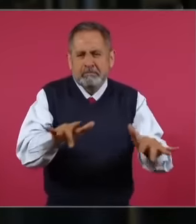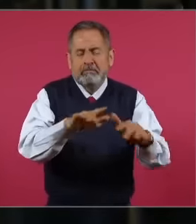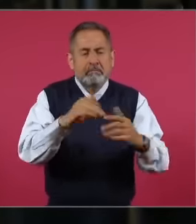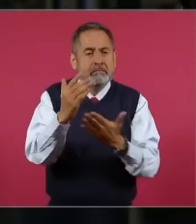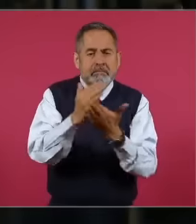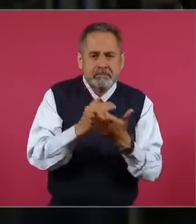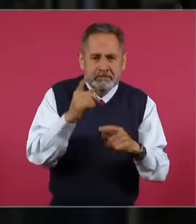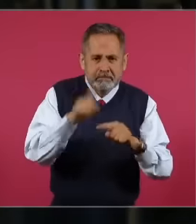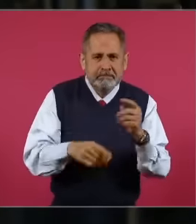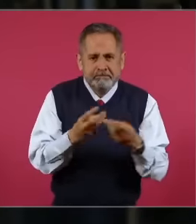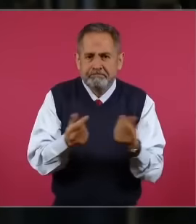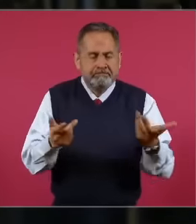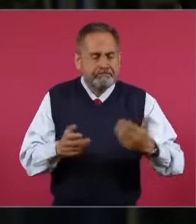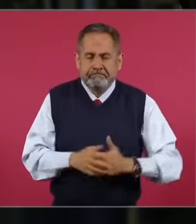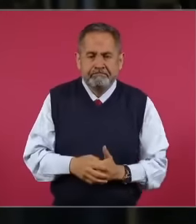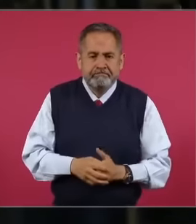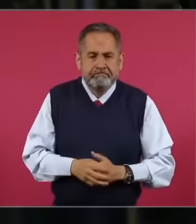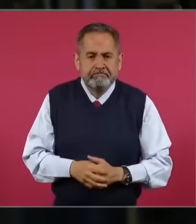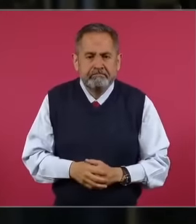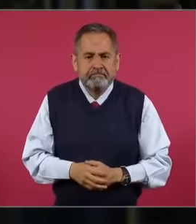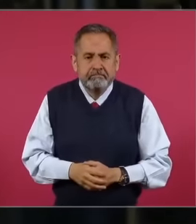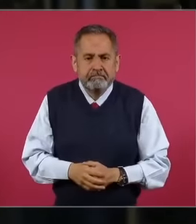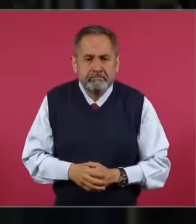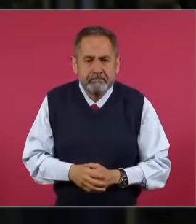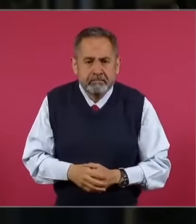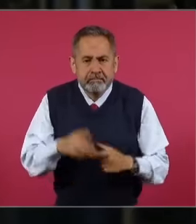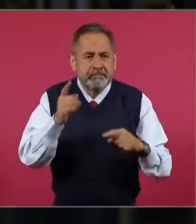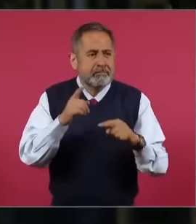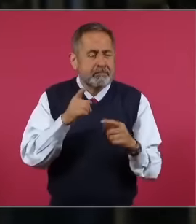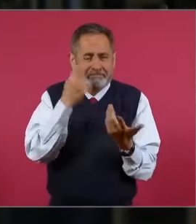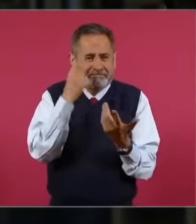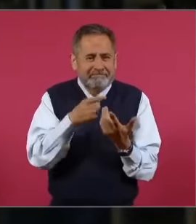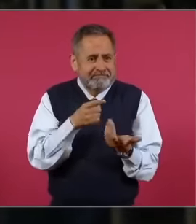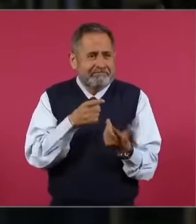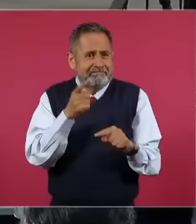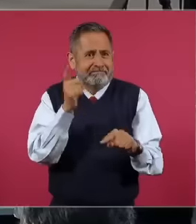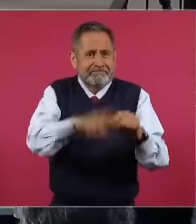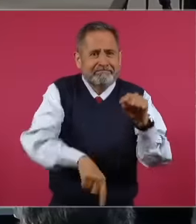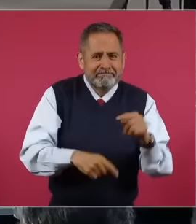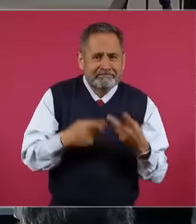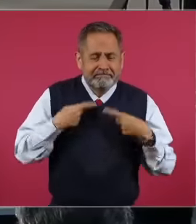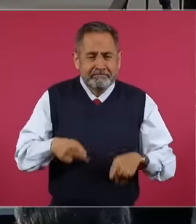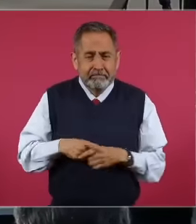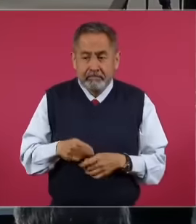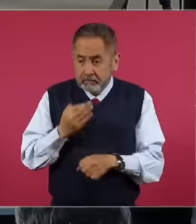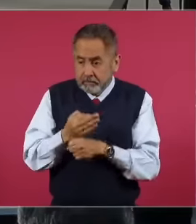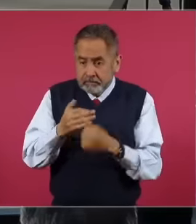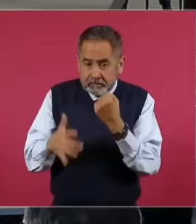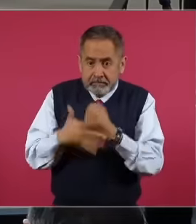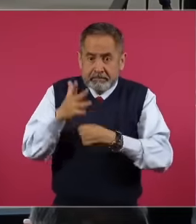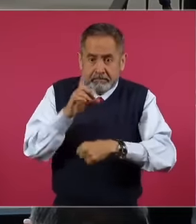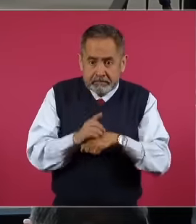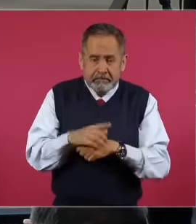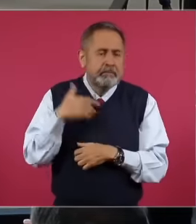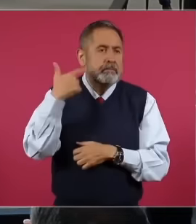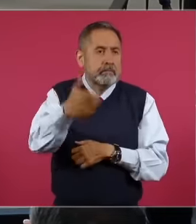that, well, now It is against the population because originally it was 15 days and now it is every TR days.